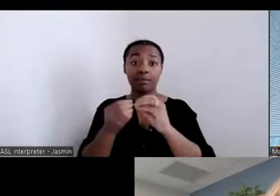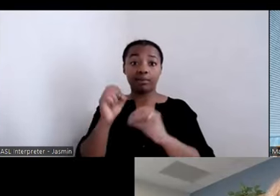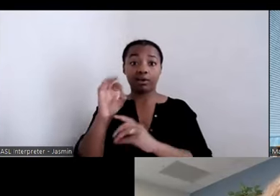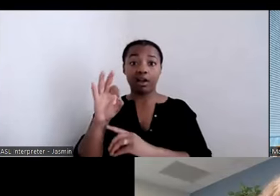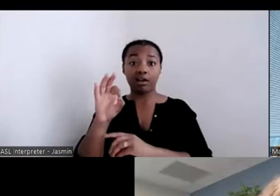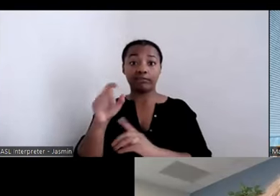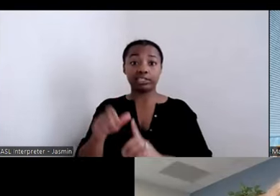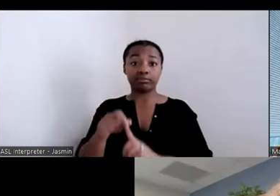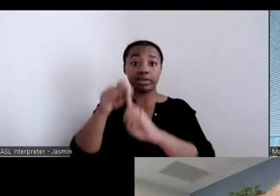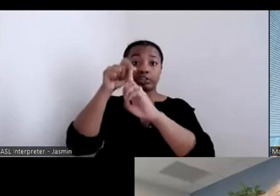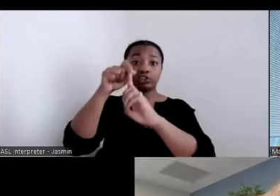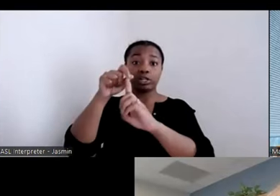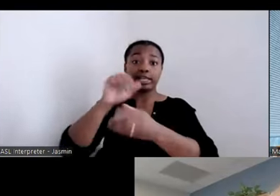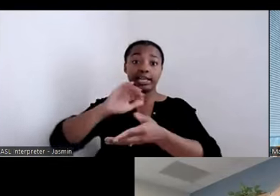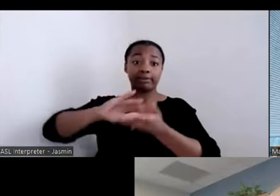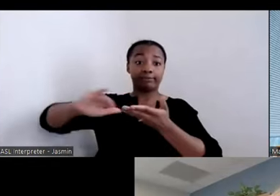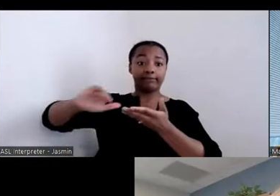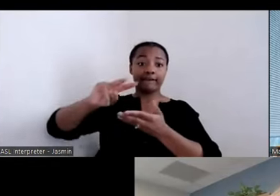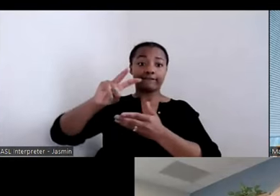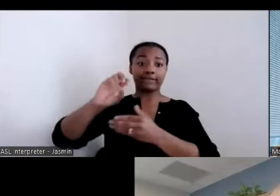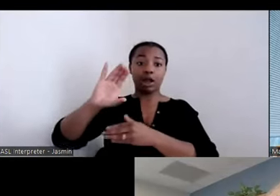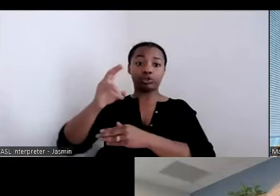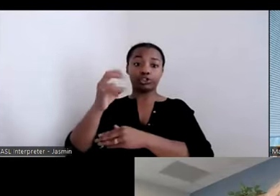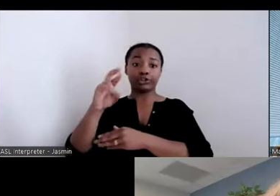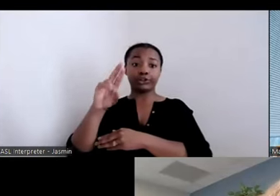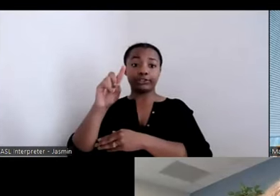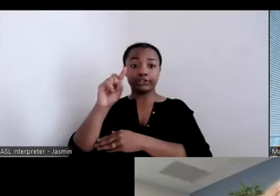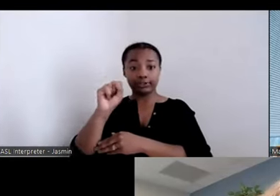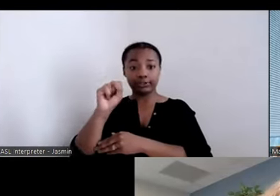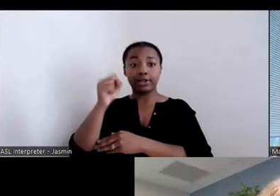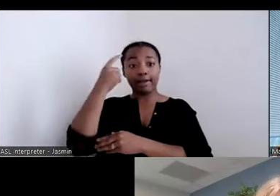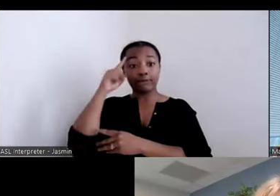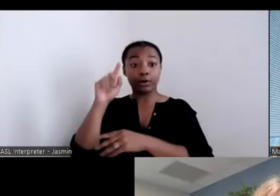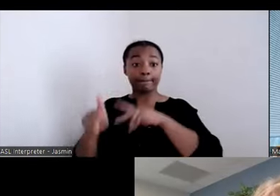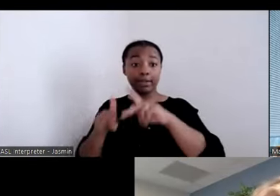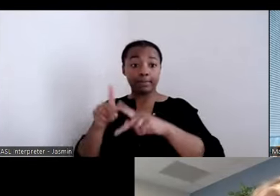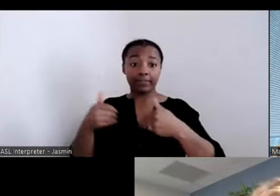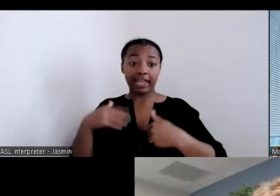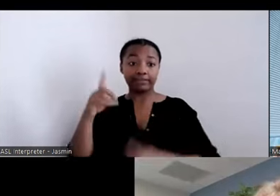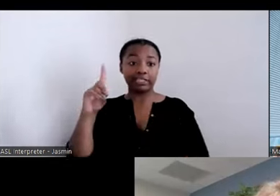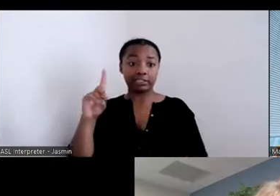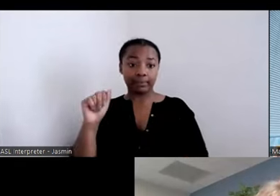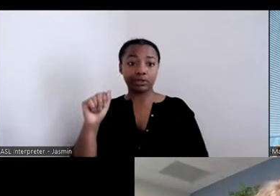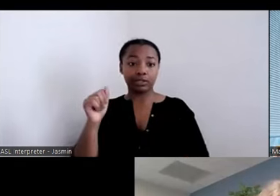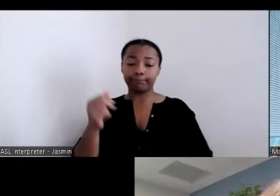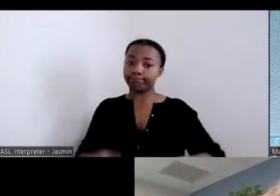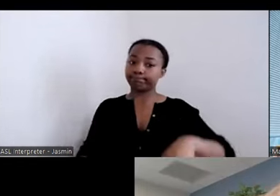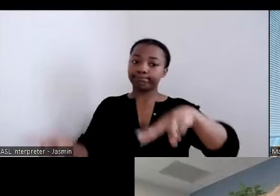come into our communities has over quadrupled. We have housing authorities who